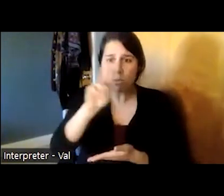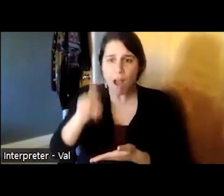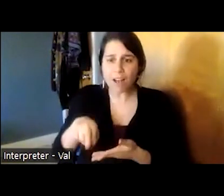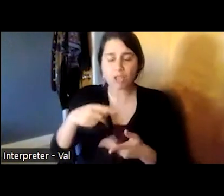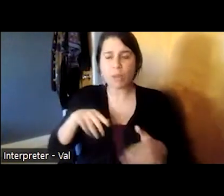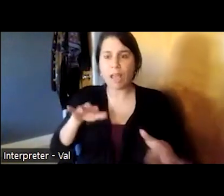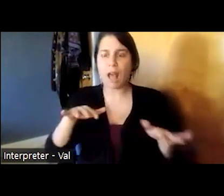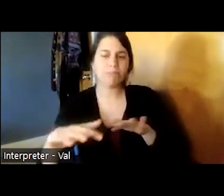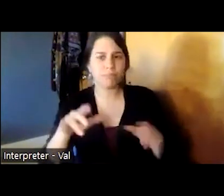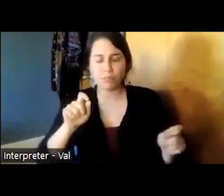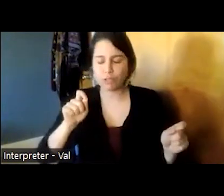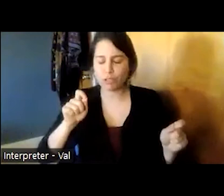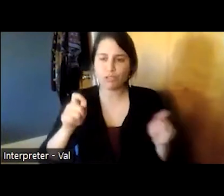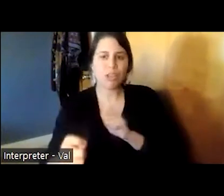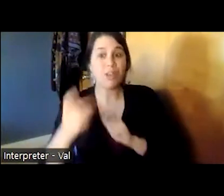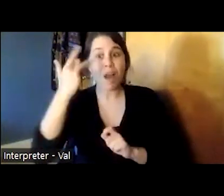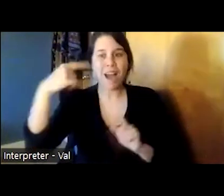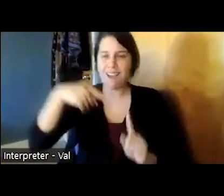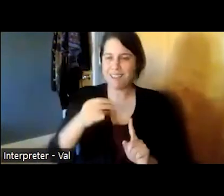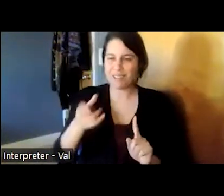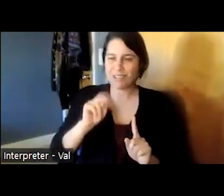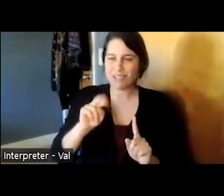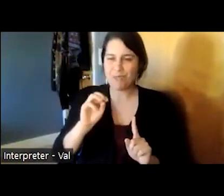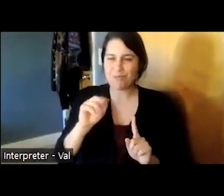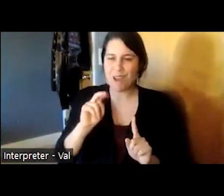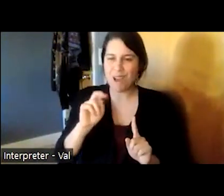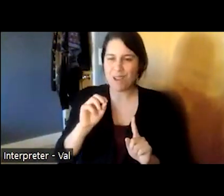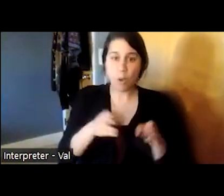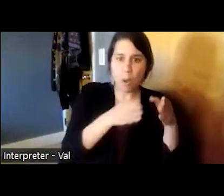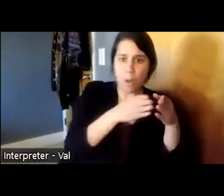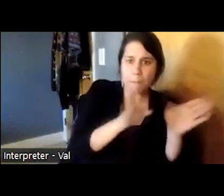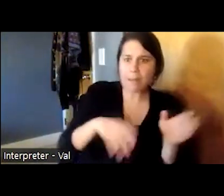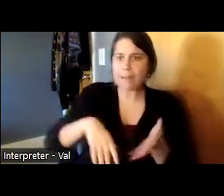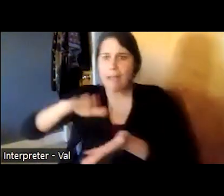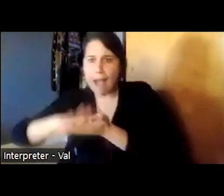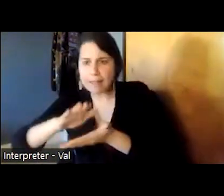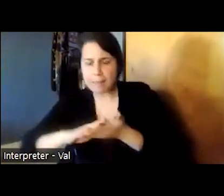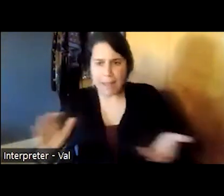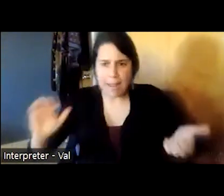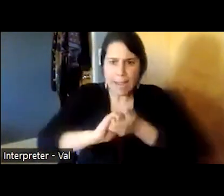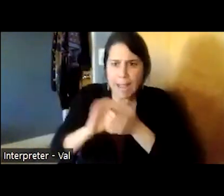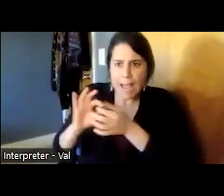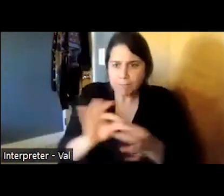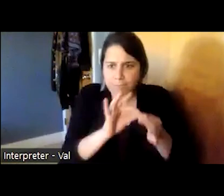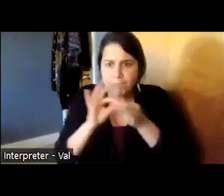with john romano that public academic liaison started to expose residents to care of people